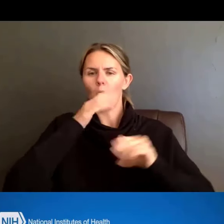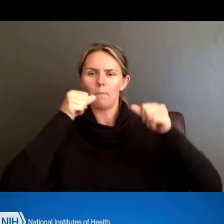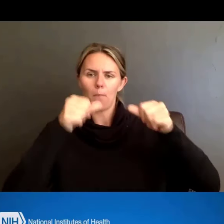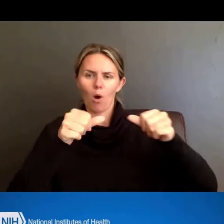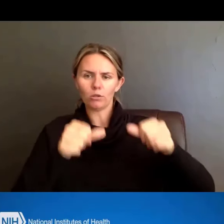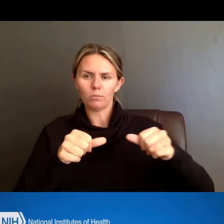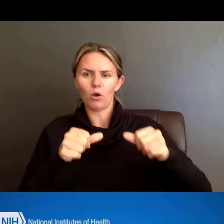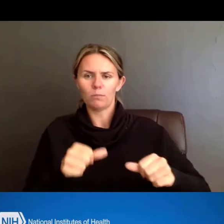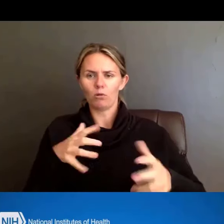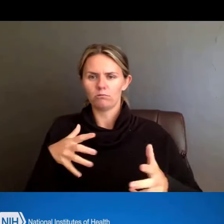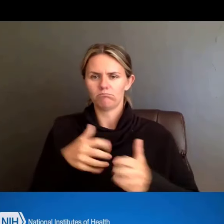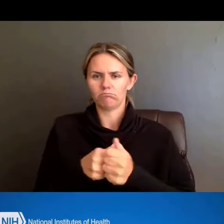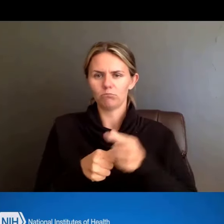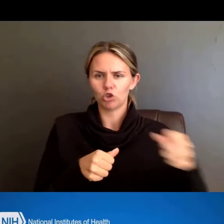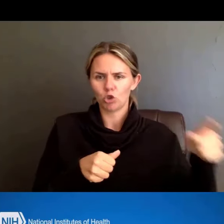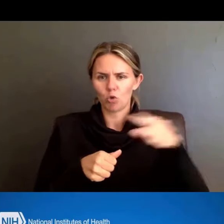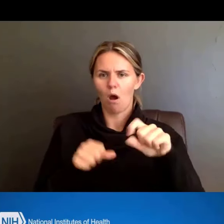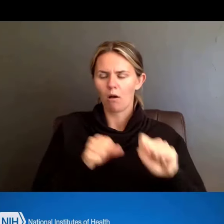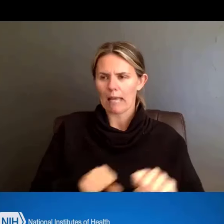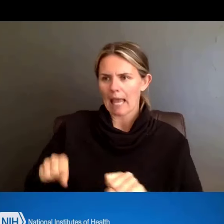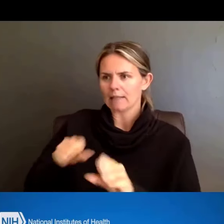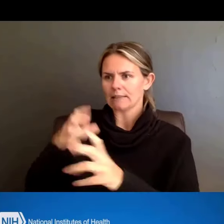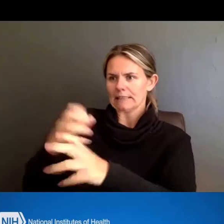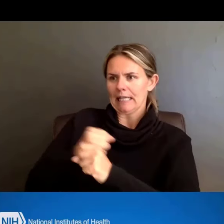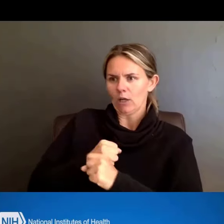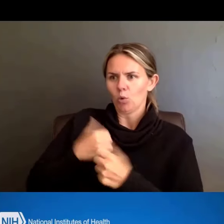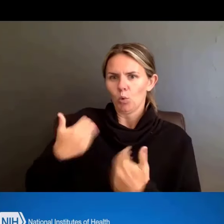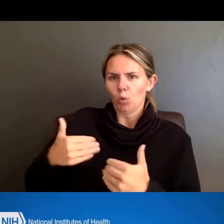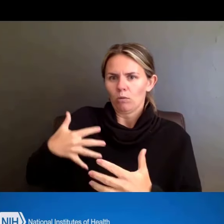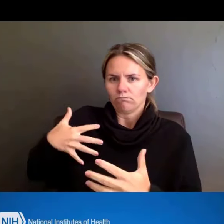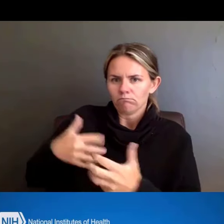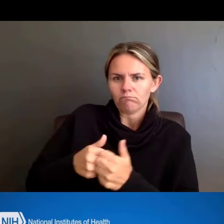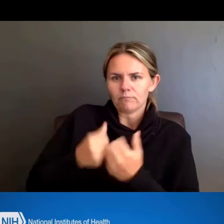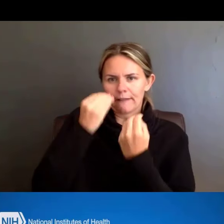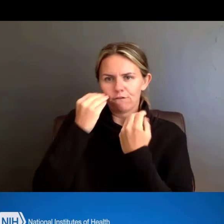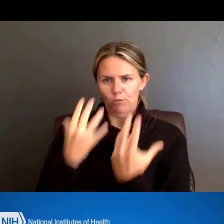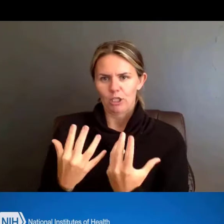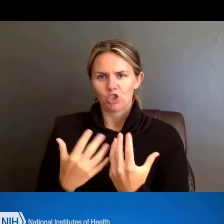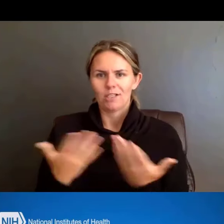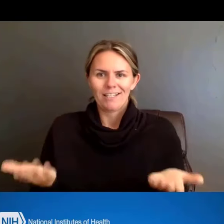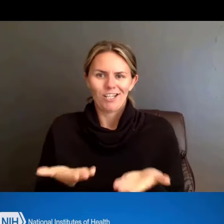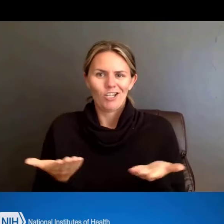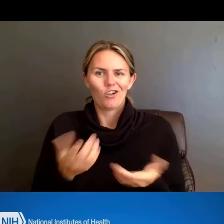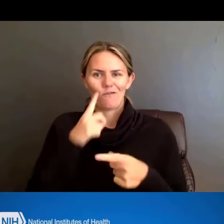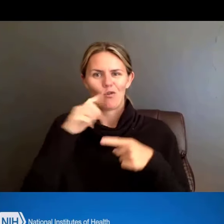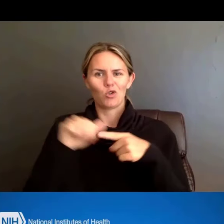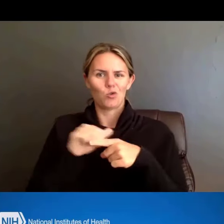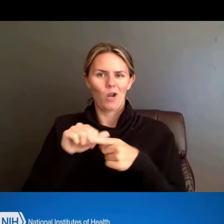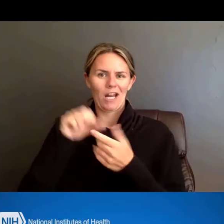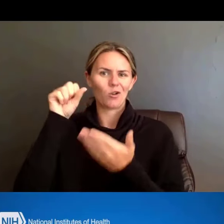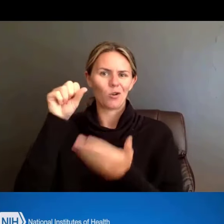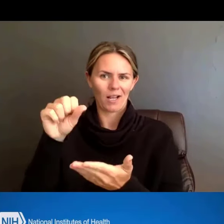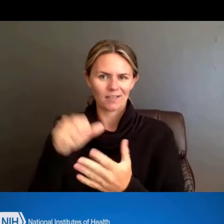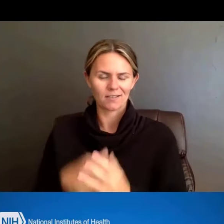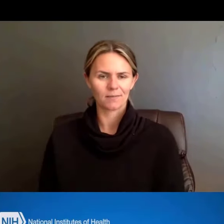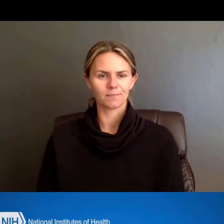and the greatest with regards to updates to our training grants here at NIH. So, here's a listing of other resources